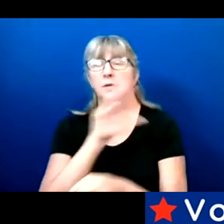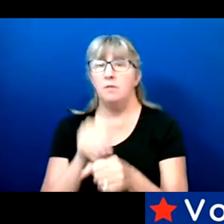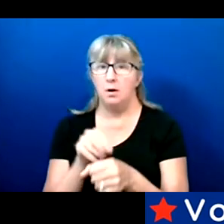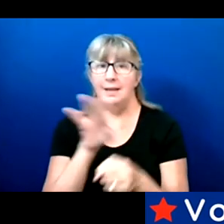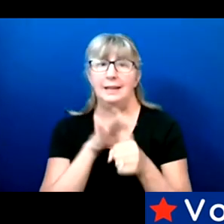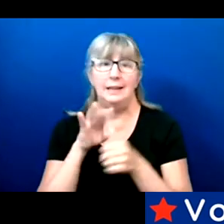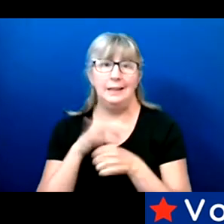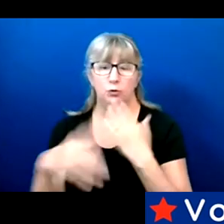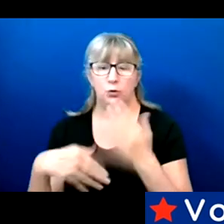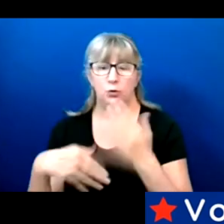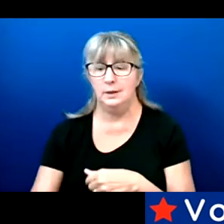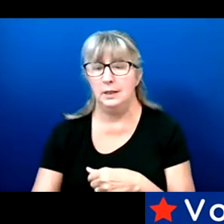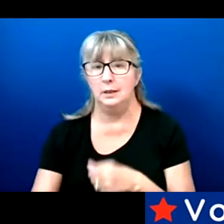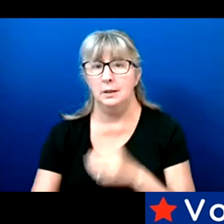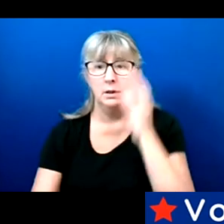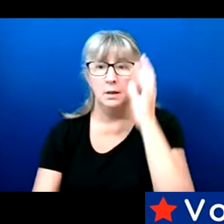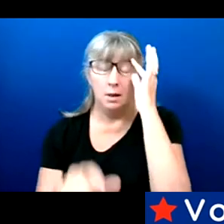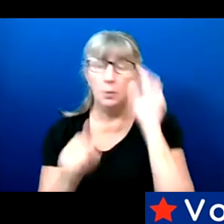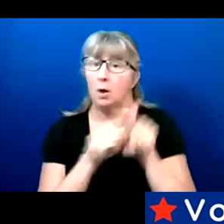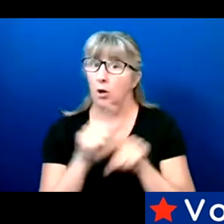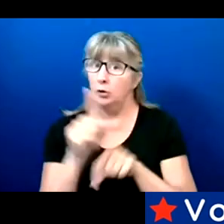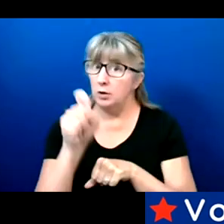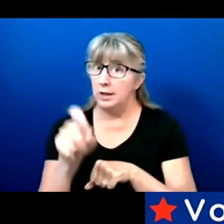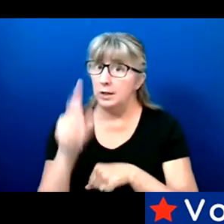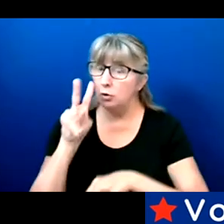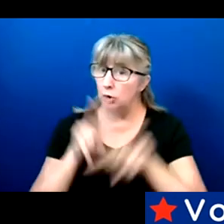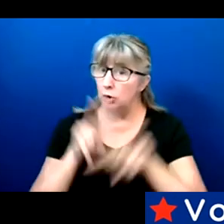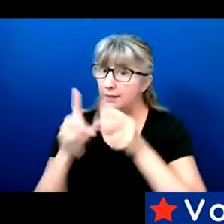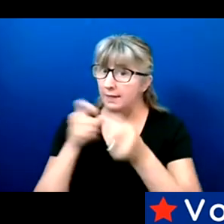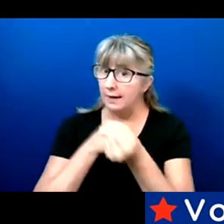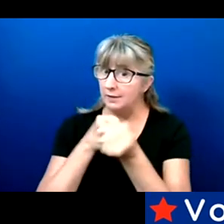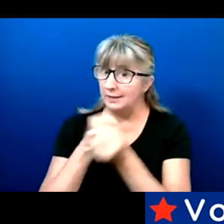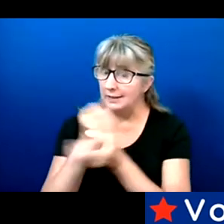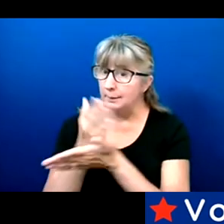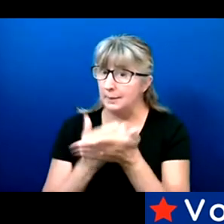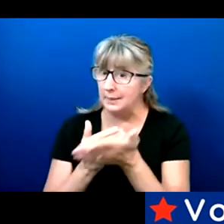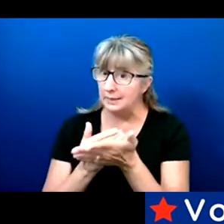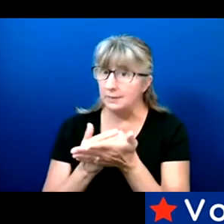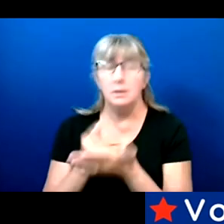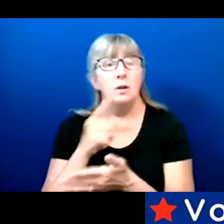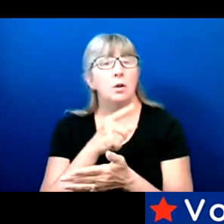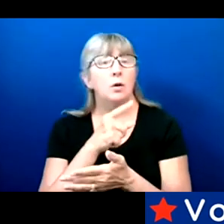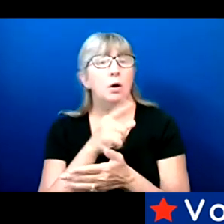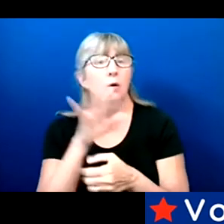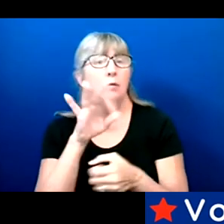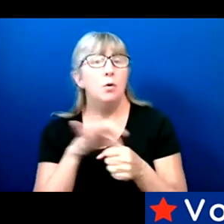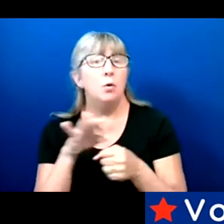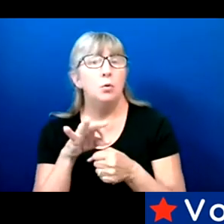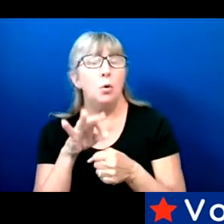But we also need to look at the advocacy piece, both within the disability community and the